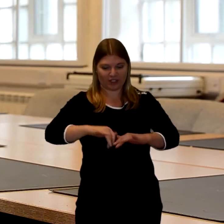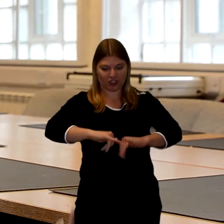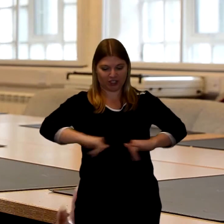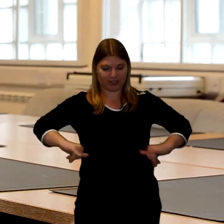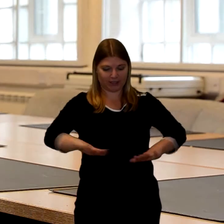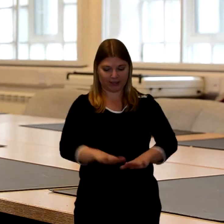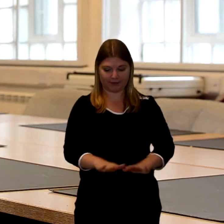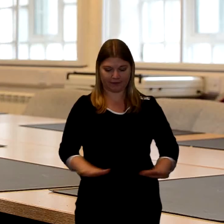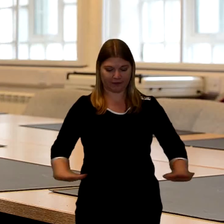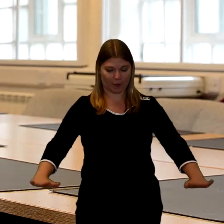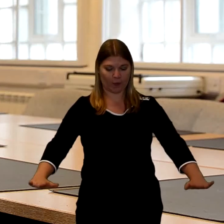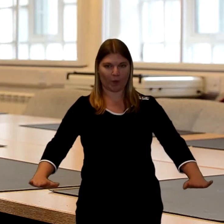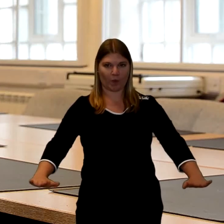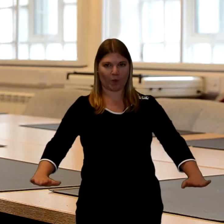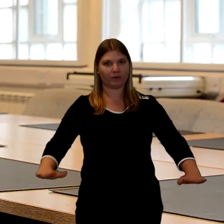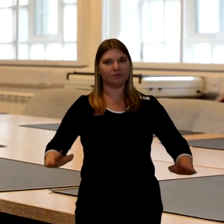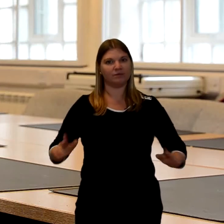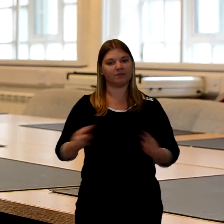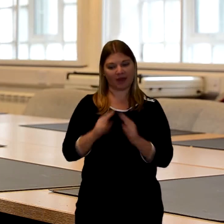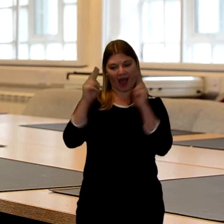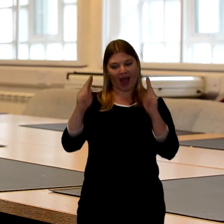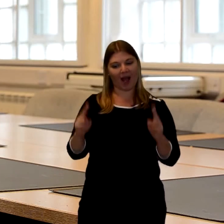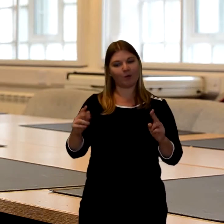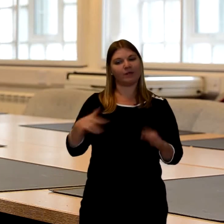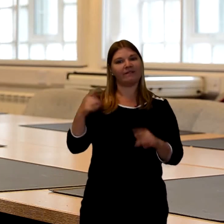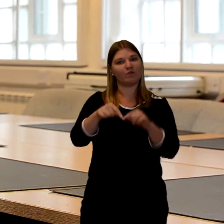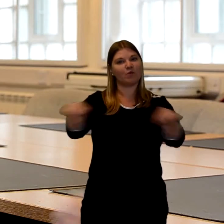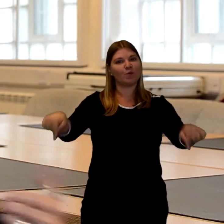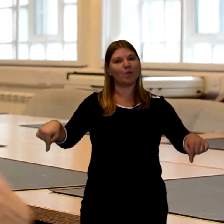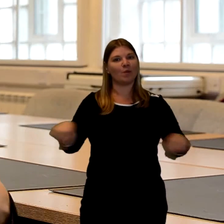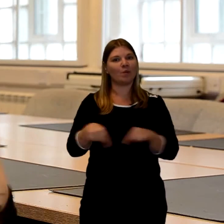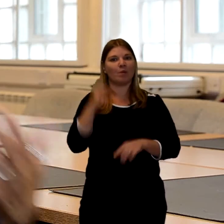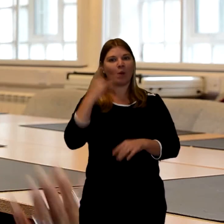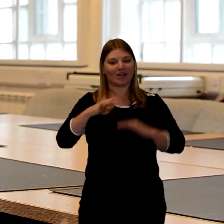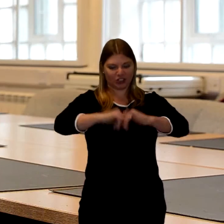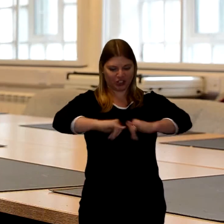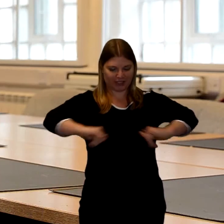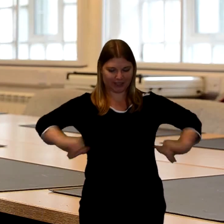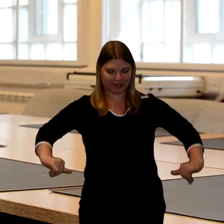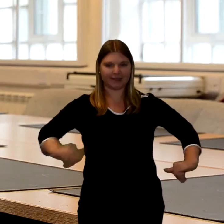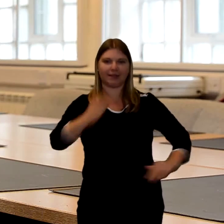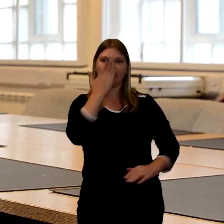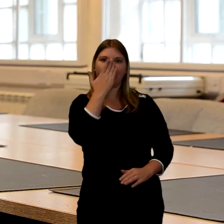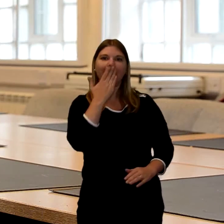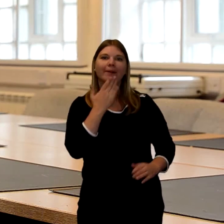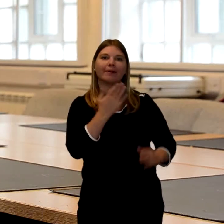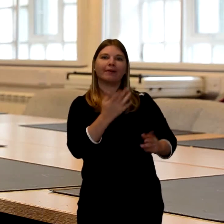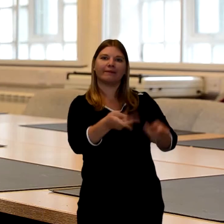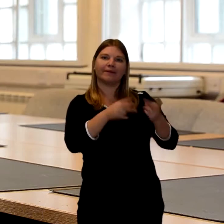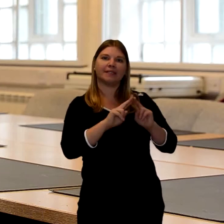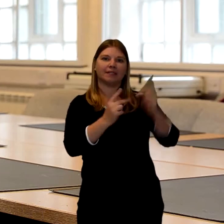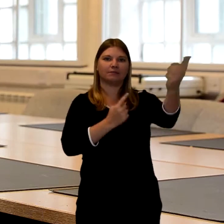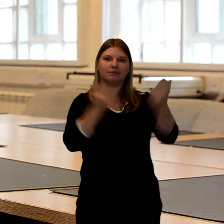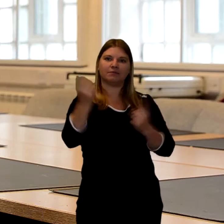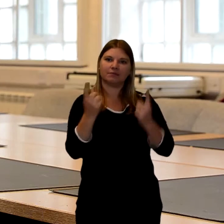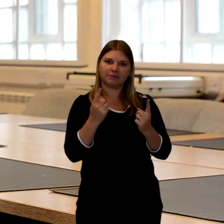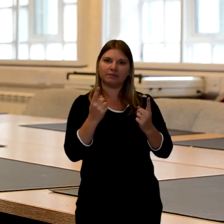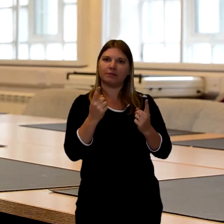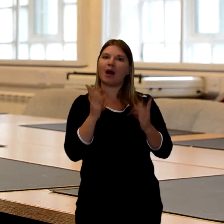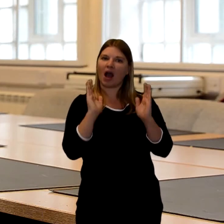A white sheet is laid on the floor in the house in the main room. People can pay their respects and that would be done by wearing white as well.